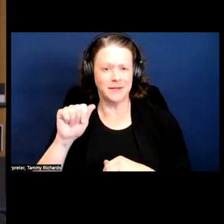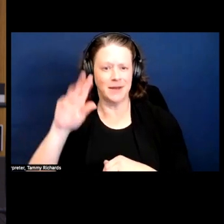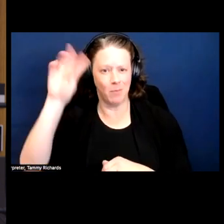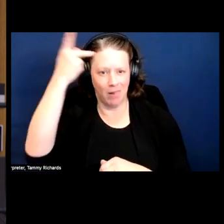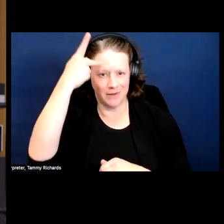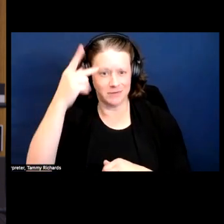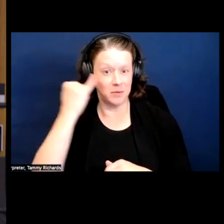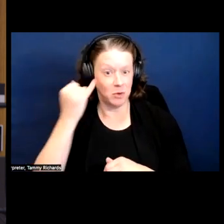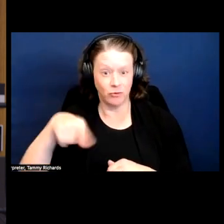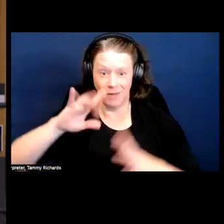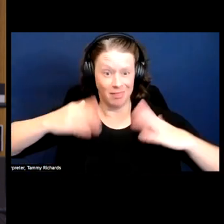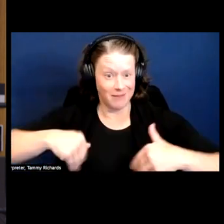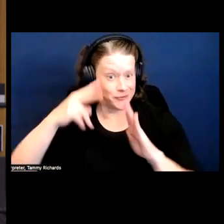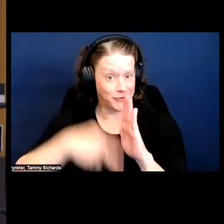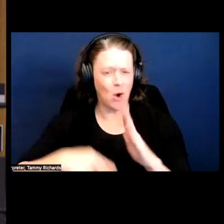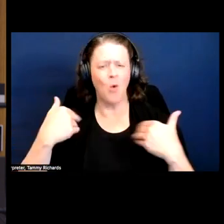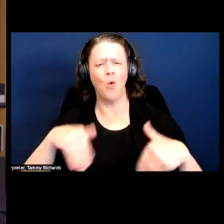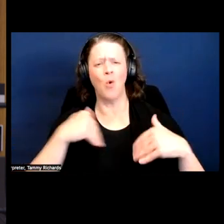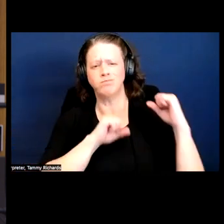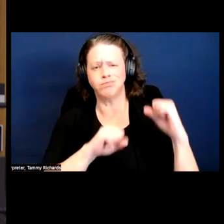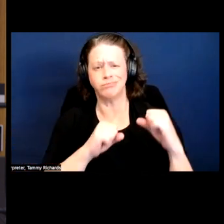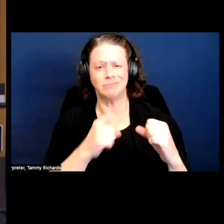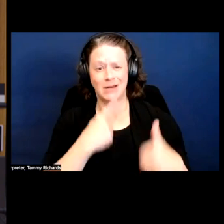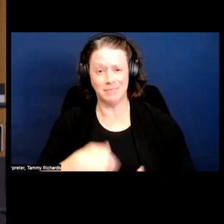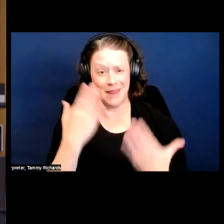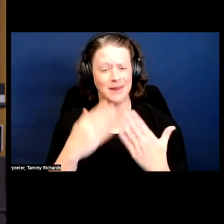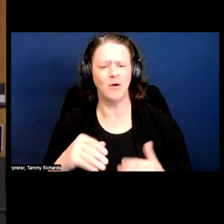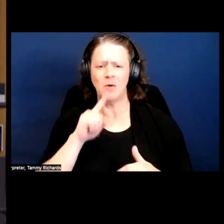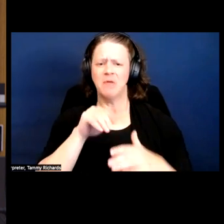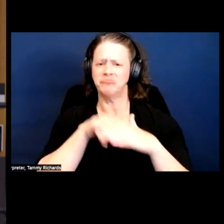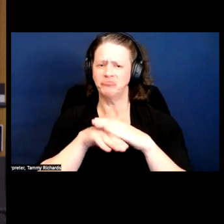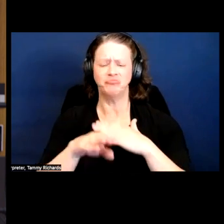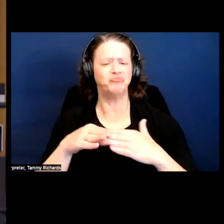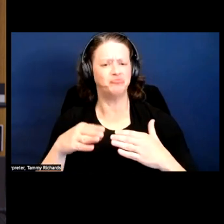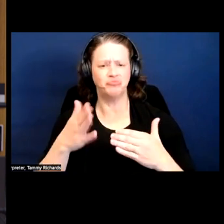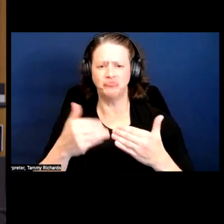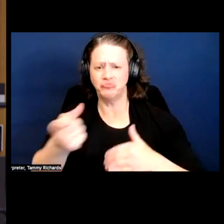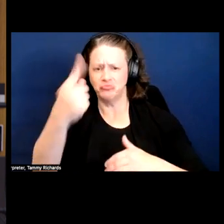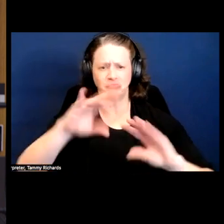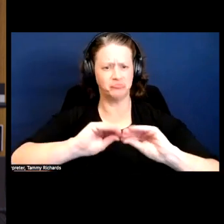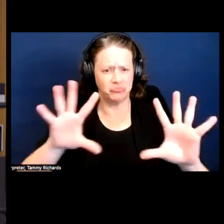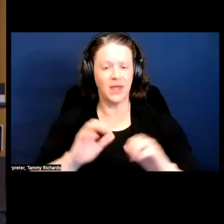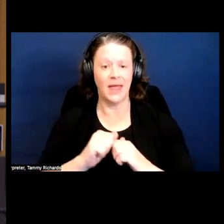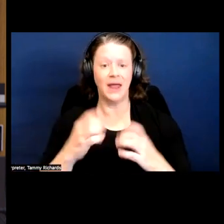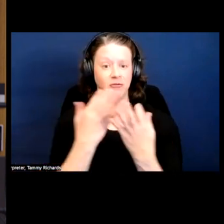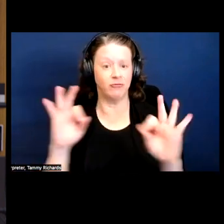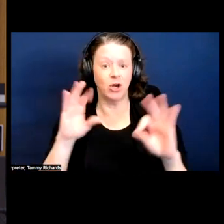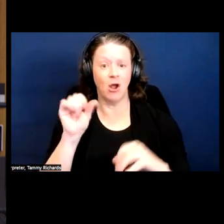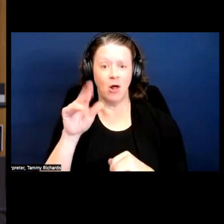If you haven't read the book yet, I highly recommend it, it's very accessible. It's also available free online in an Open Access format.